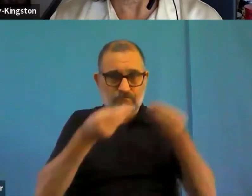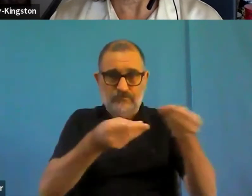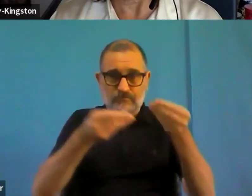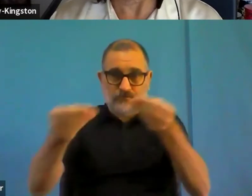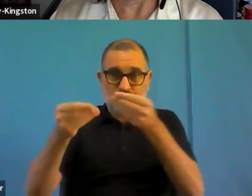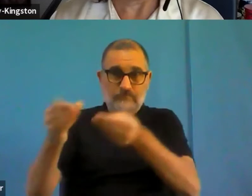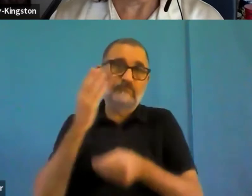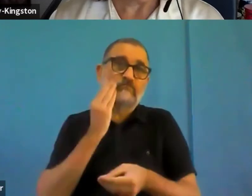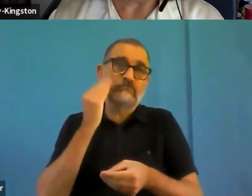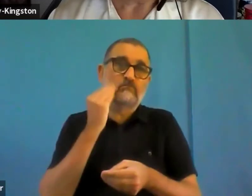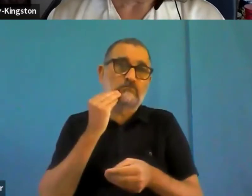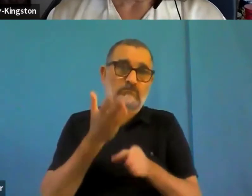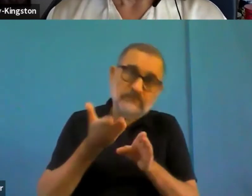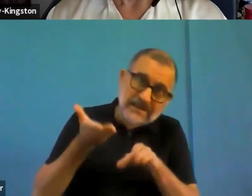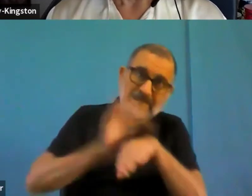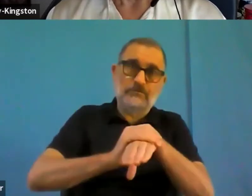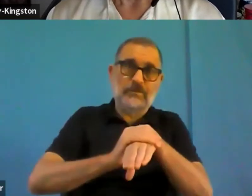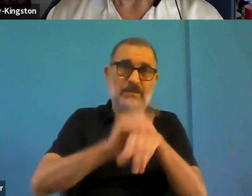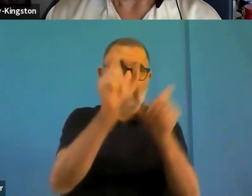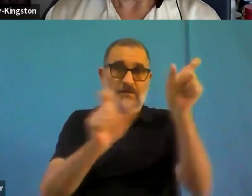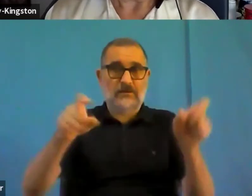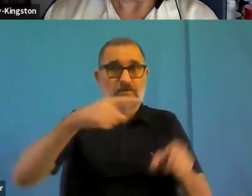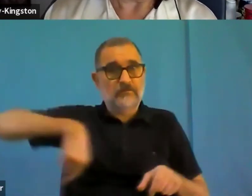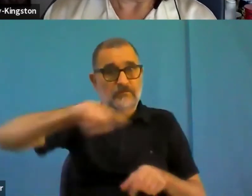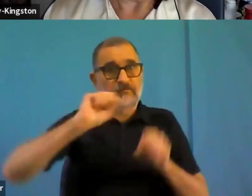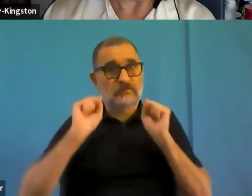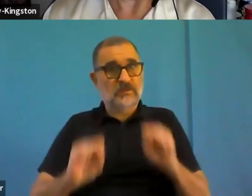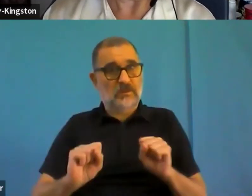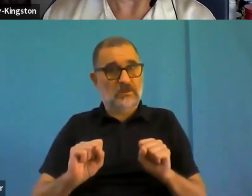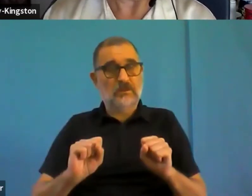that accessibility experts are out there then there are more boots on the ground and then